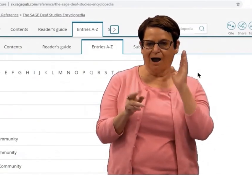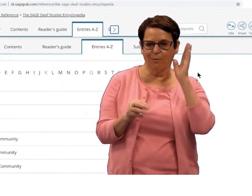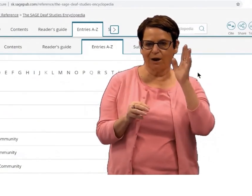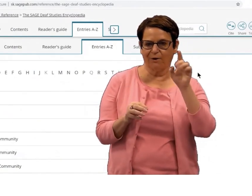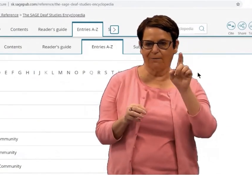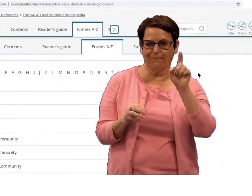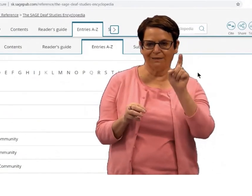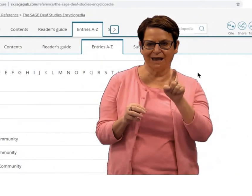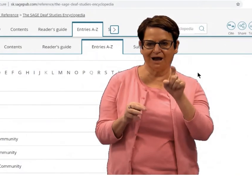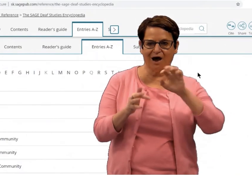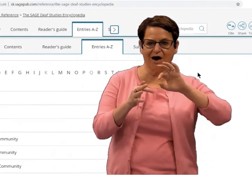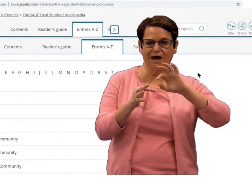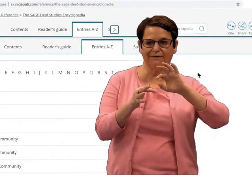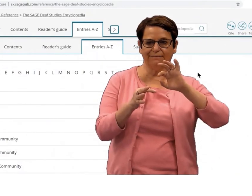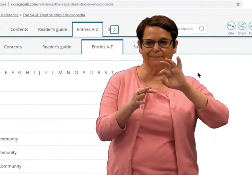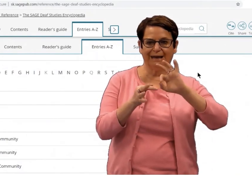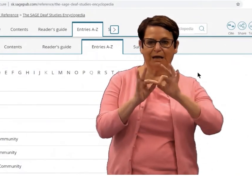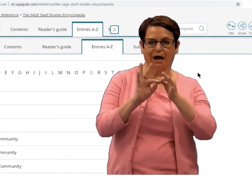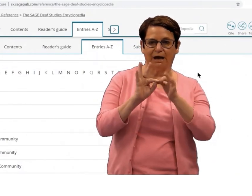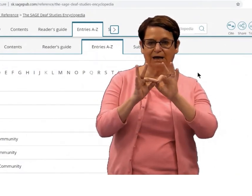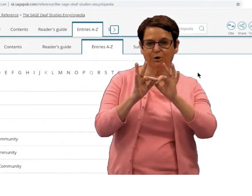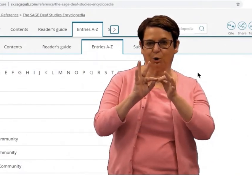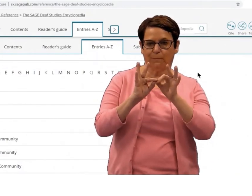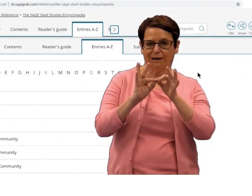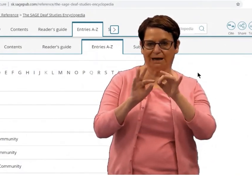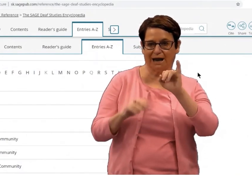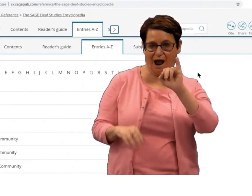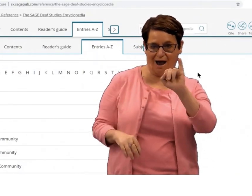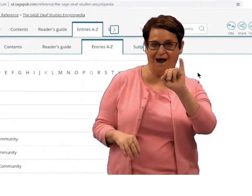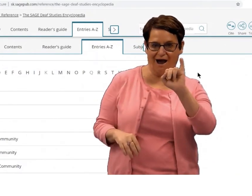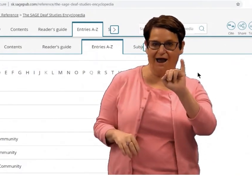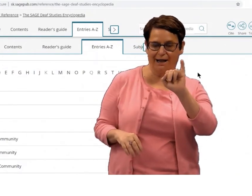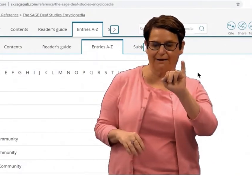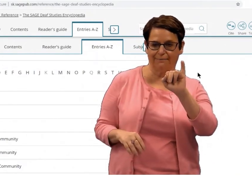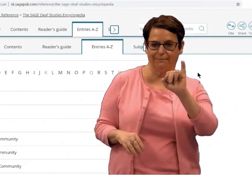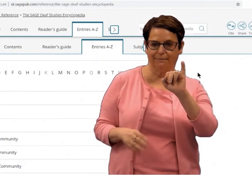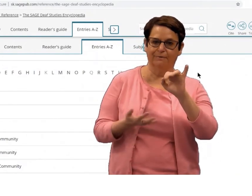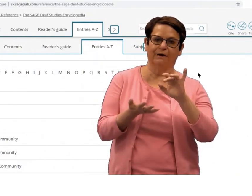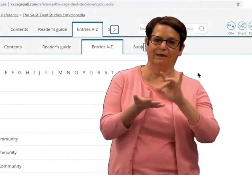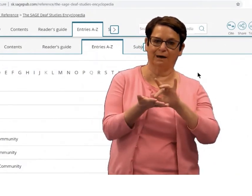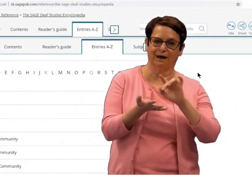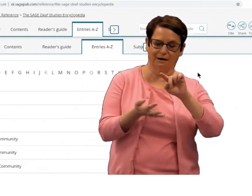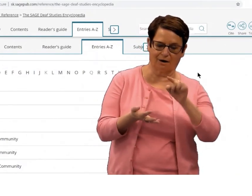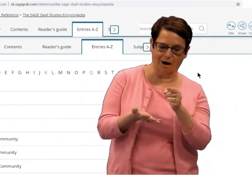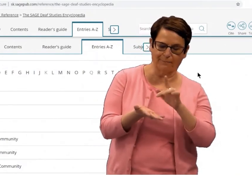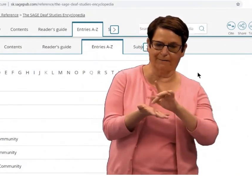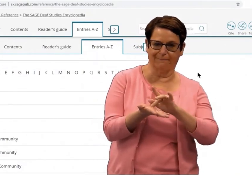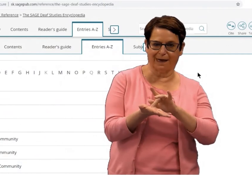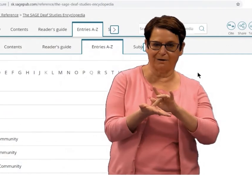The best way to search for that topic is, in my case,